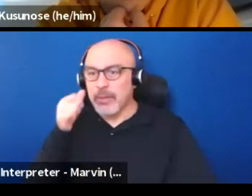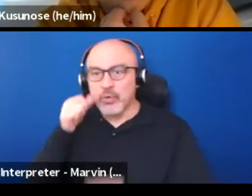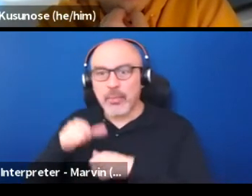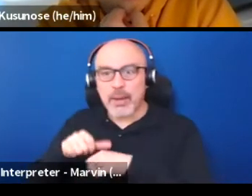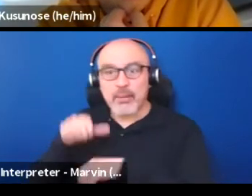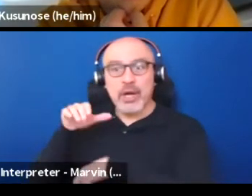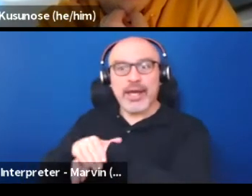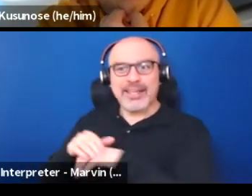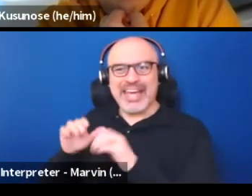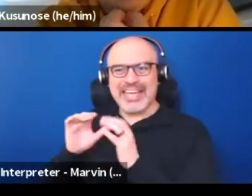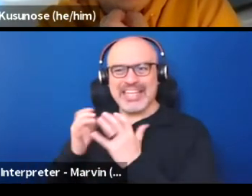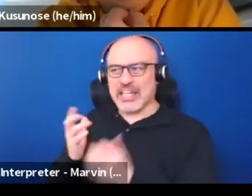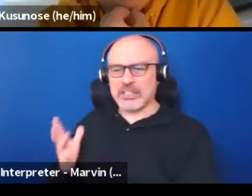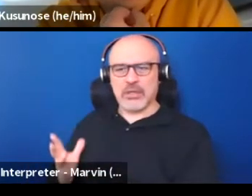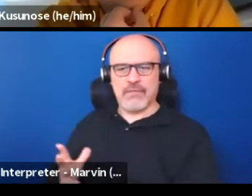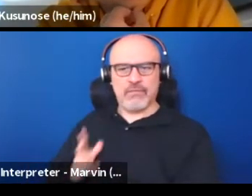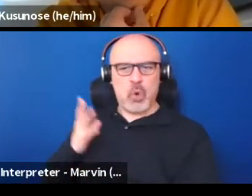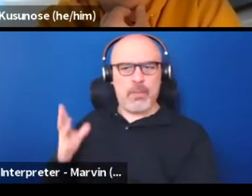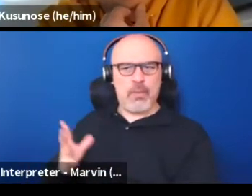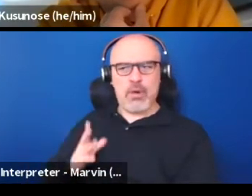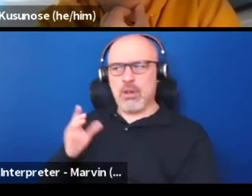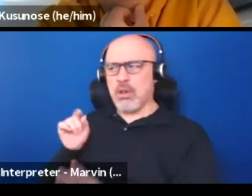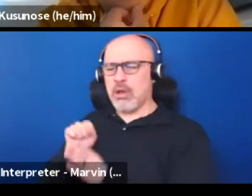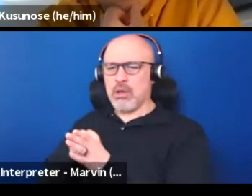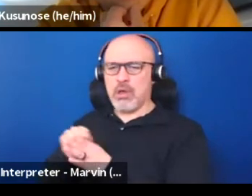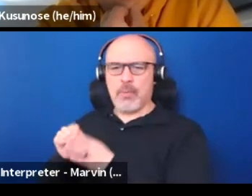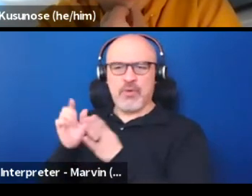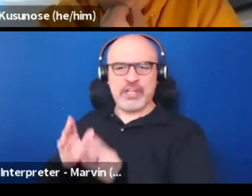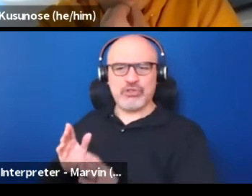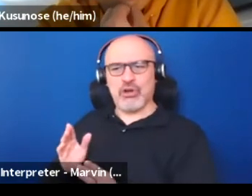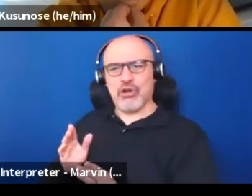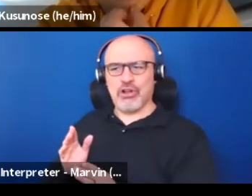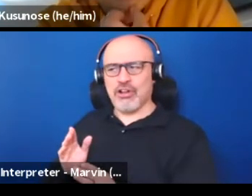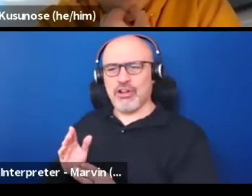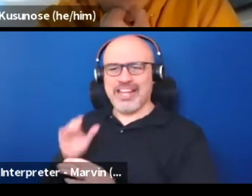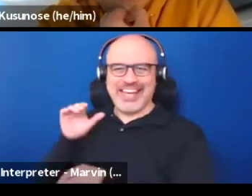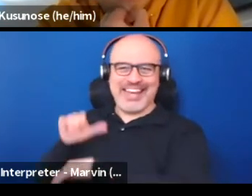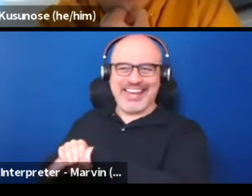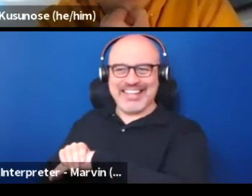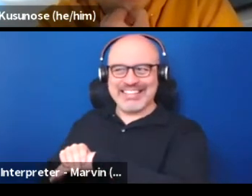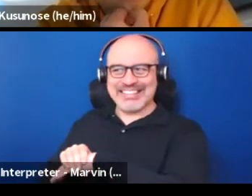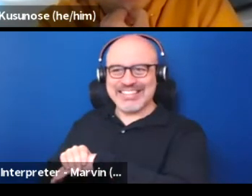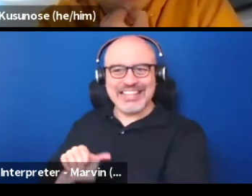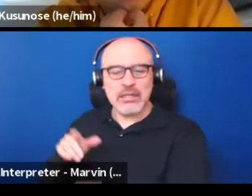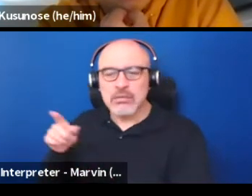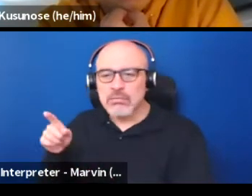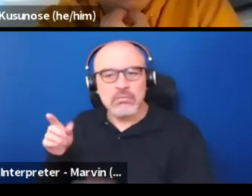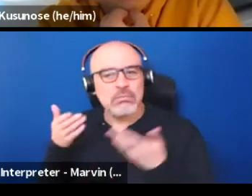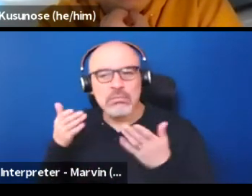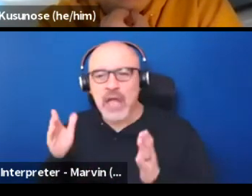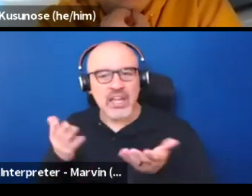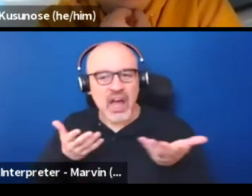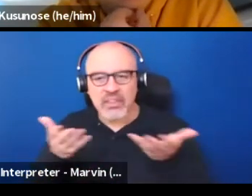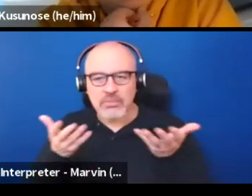was very formal, professional English. And it didn't allow them to actually have real relationships with people.